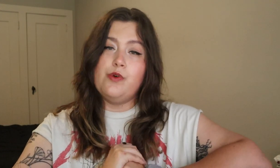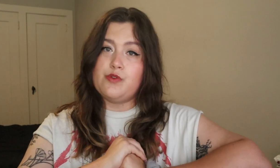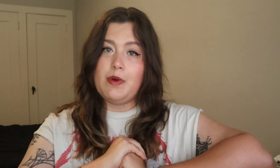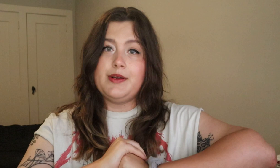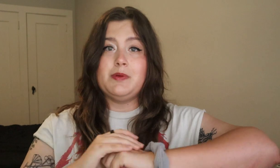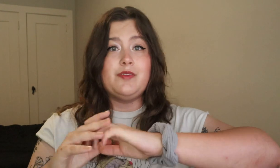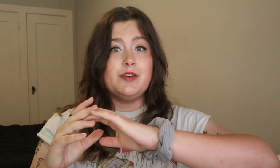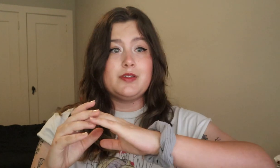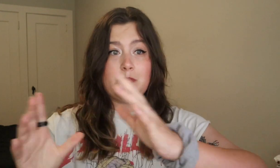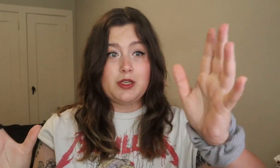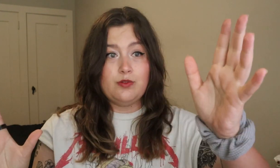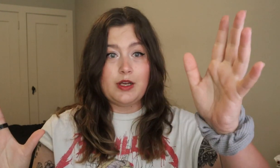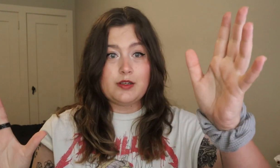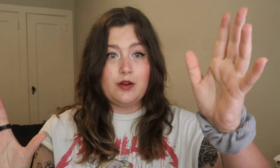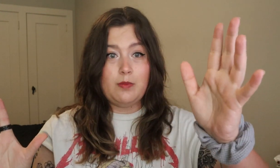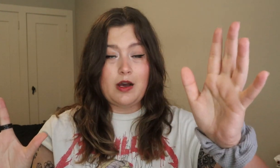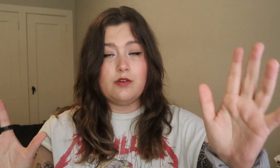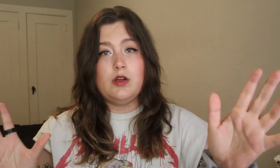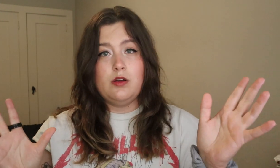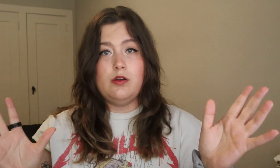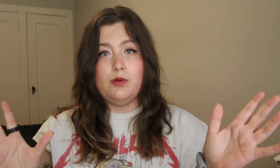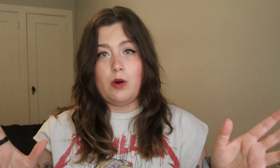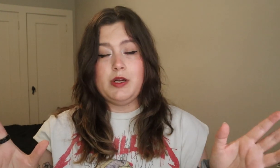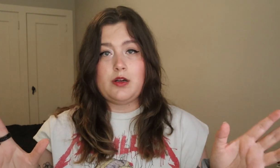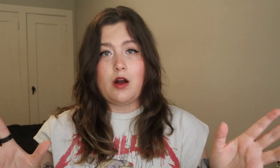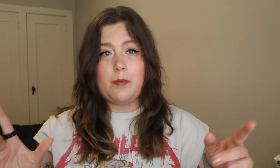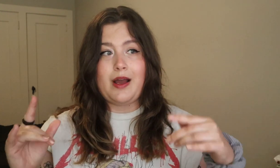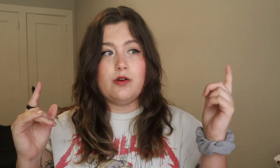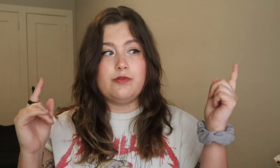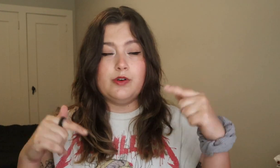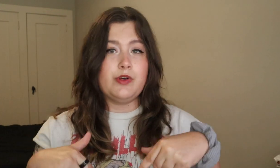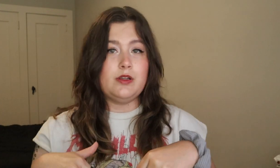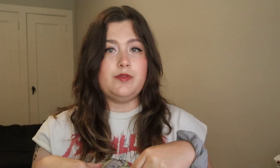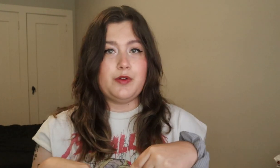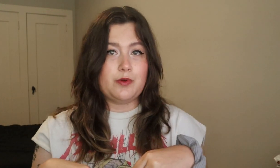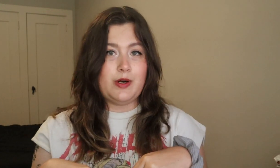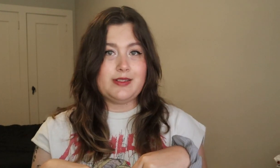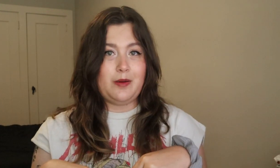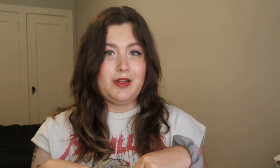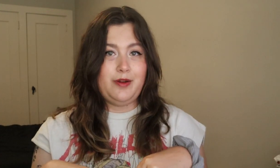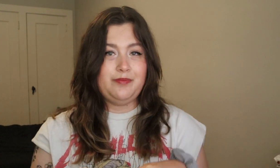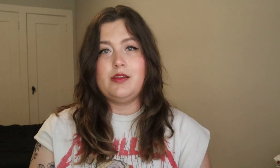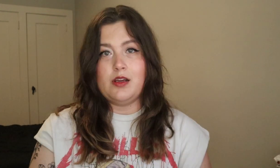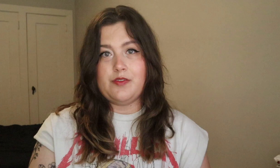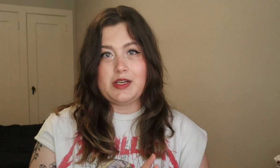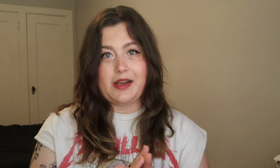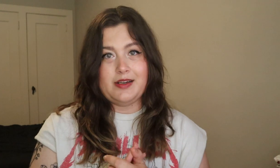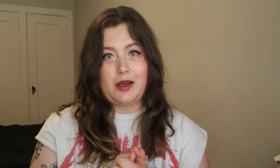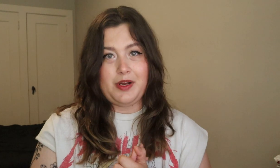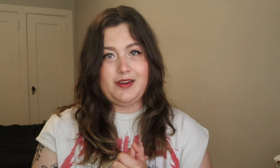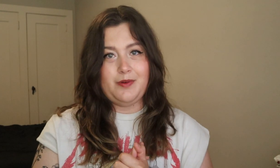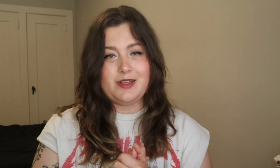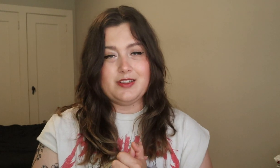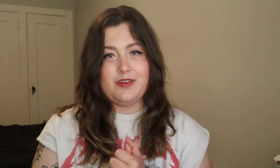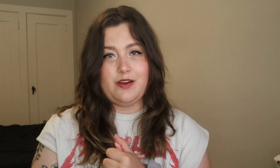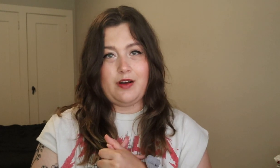Which reminds me, if there's something you'd like to know about, want me to talk about, feel free to leave those requests down below. Thank you for taking the time out of your day to watch this video.